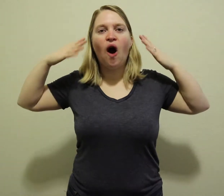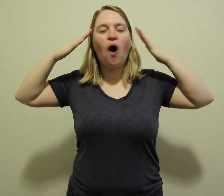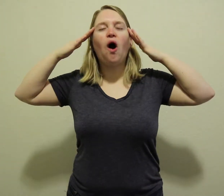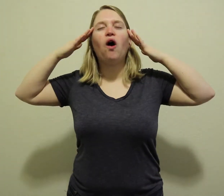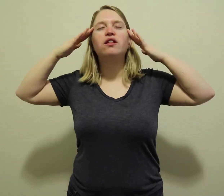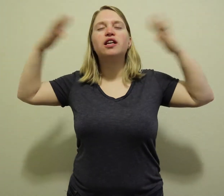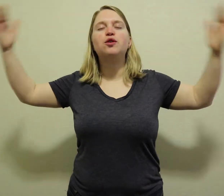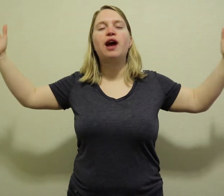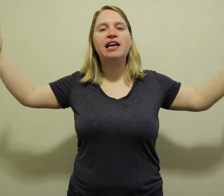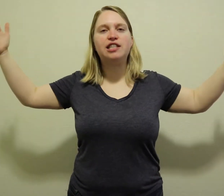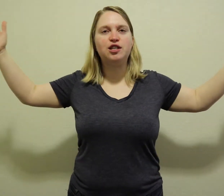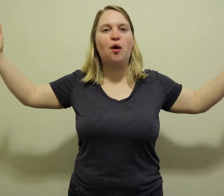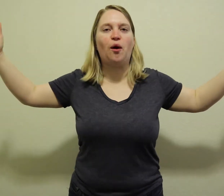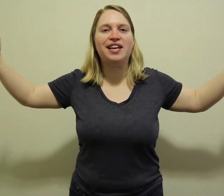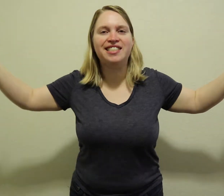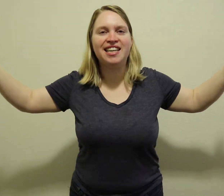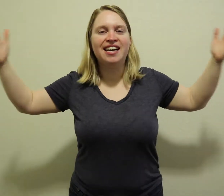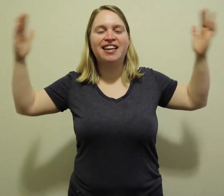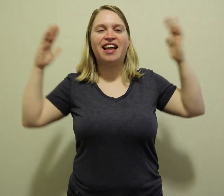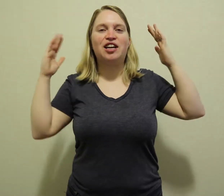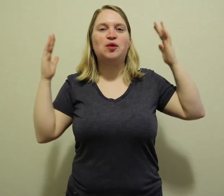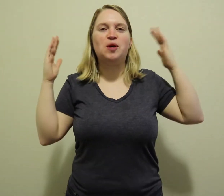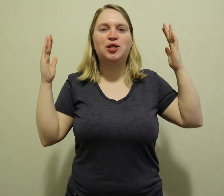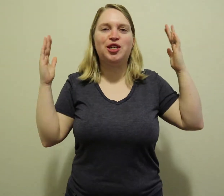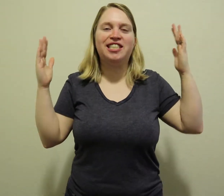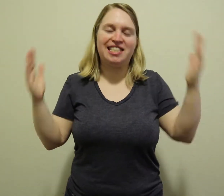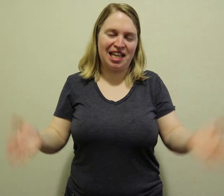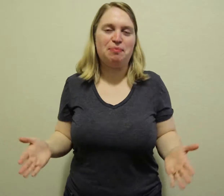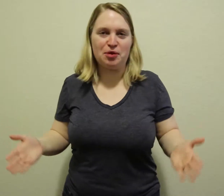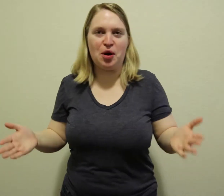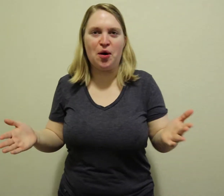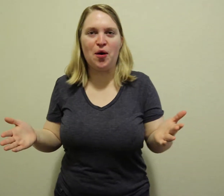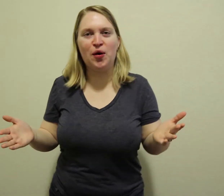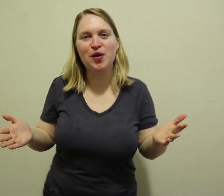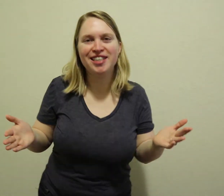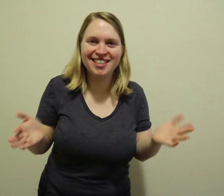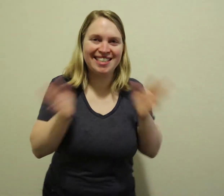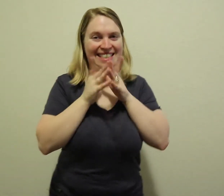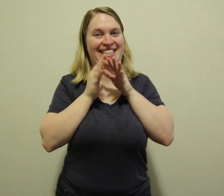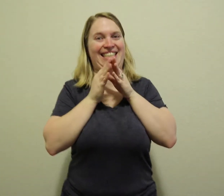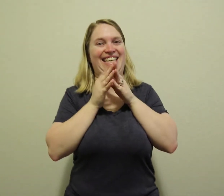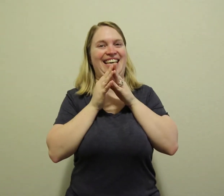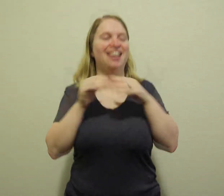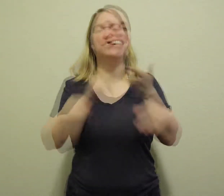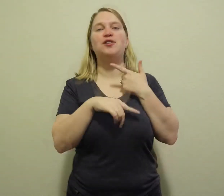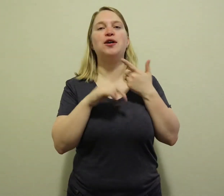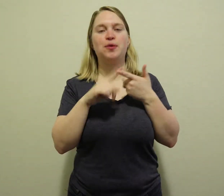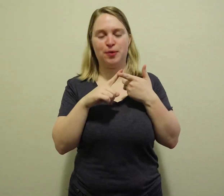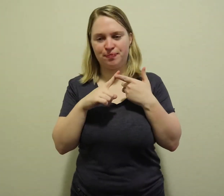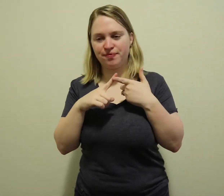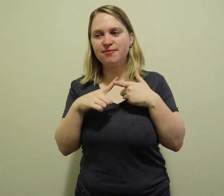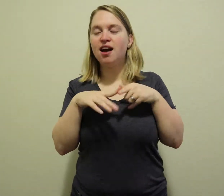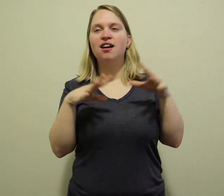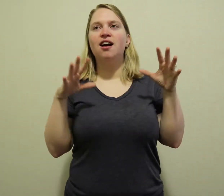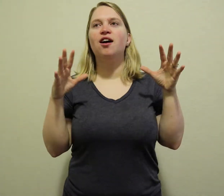all the crazy noise that you wish you can sleep through :laughing: Two